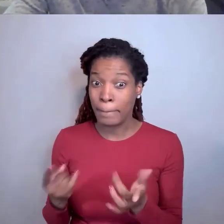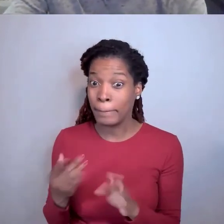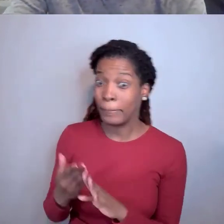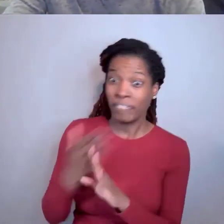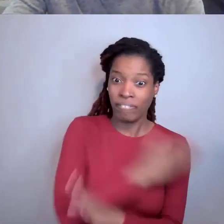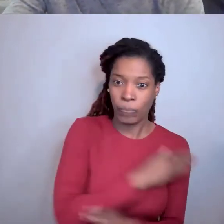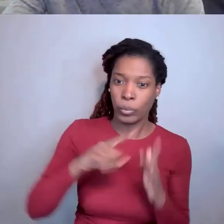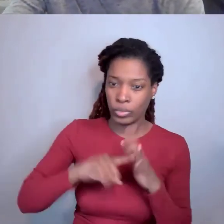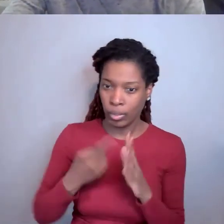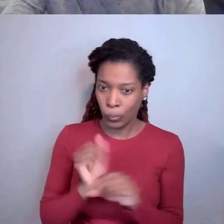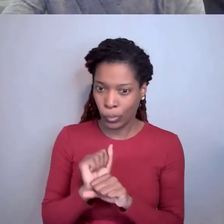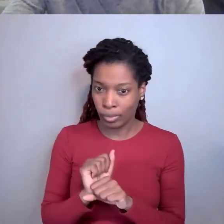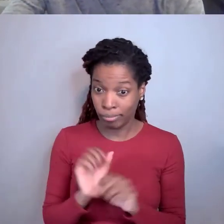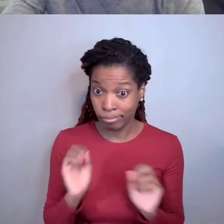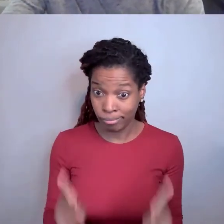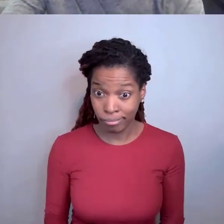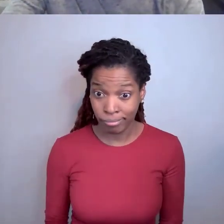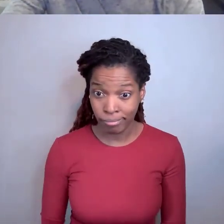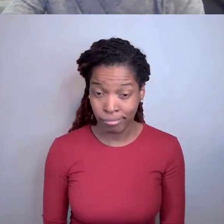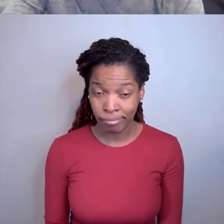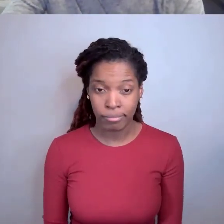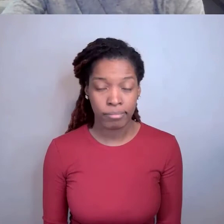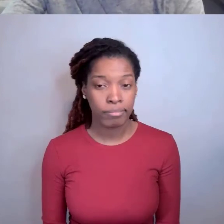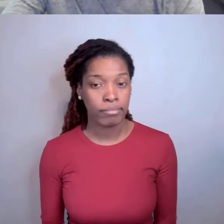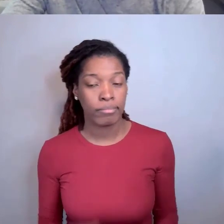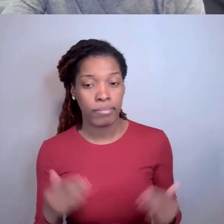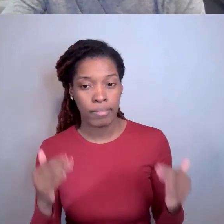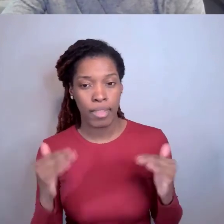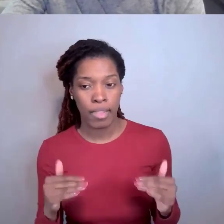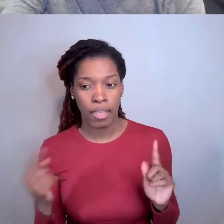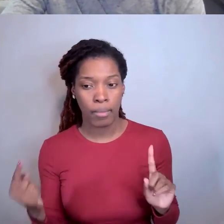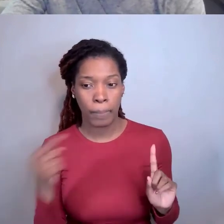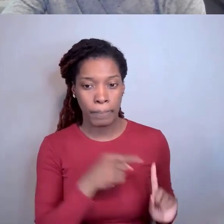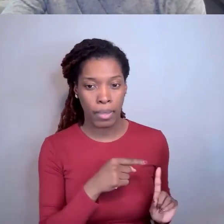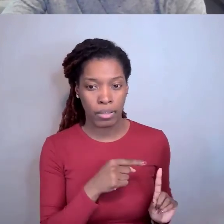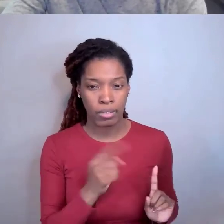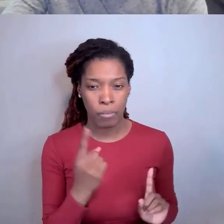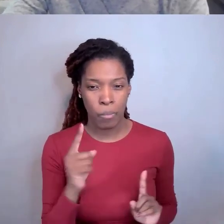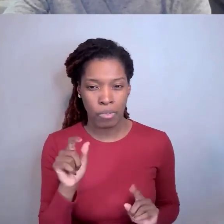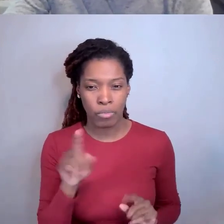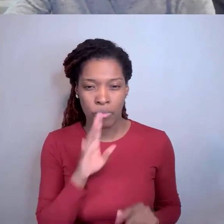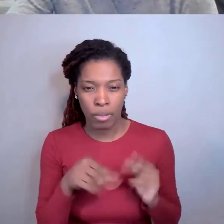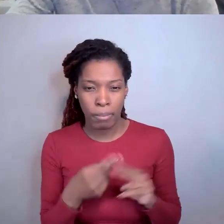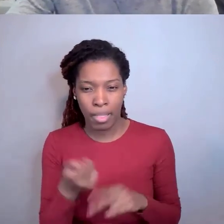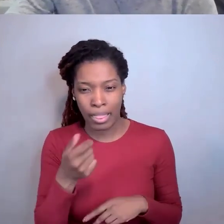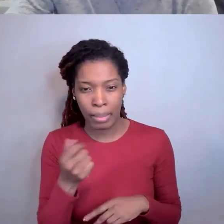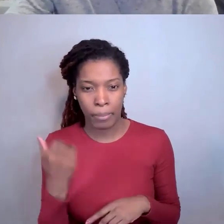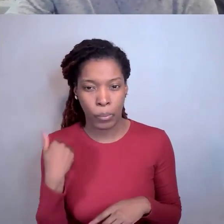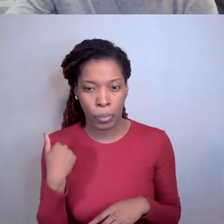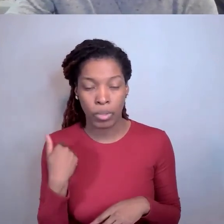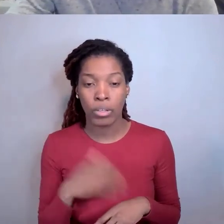Kristin Ta: Okay. This next one goes back to something we were talking about a little bit ago in terms of what is a subject invention.